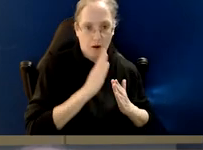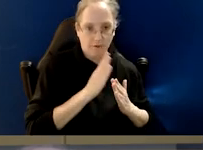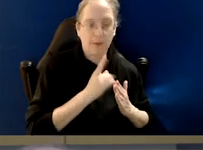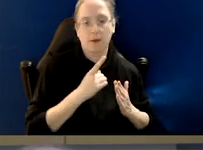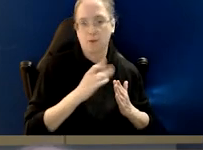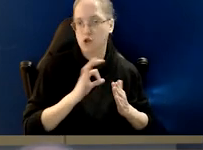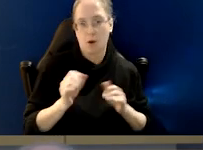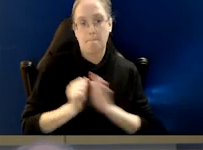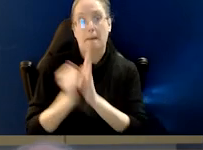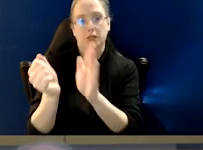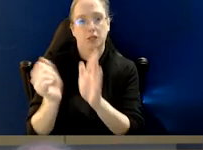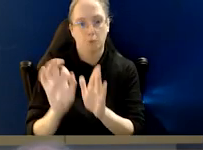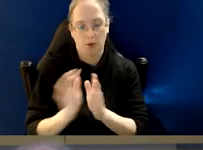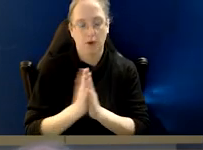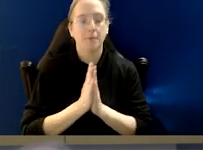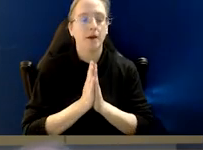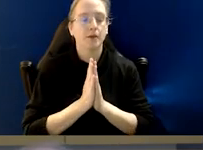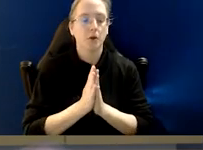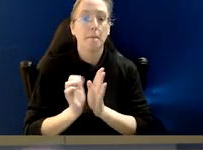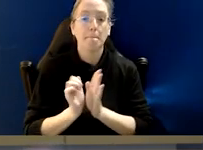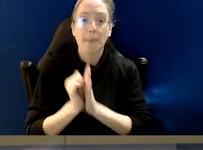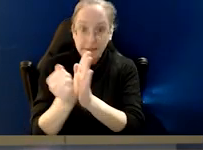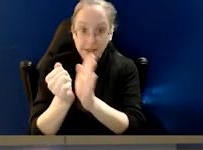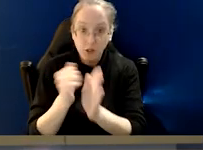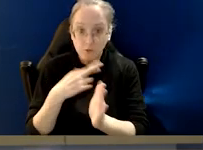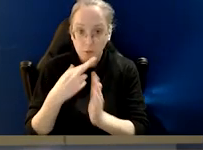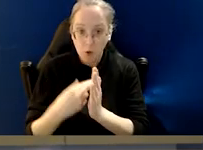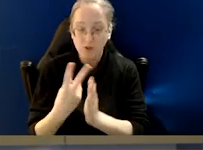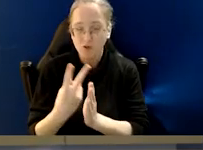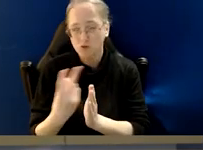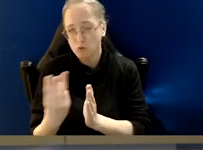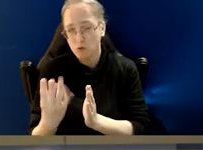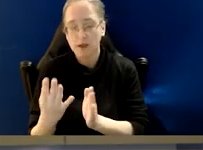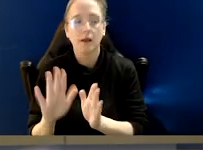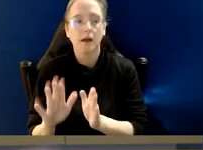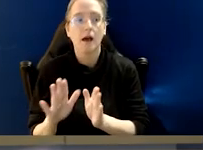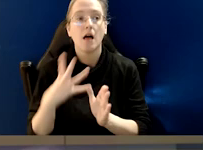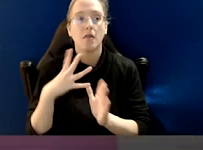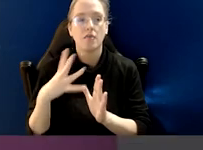So the reports I put out will be those that I think are relevant